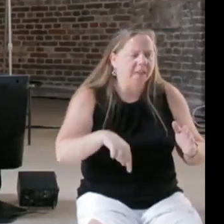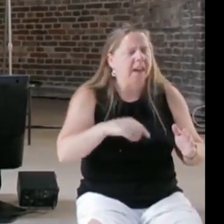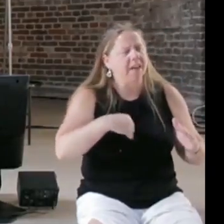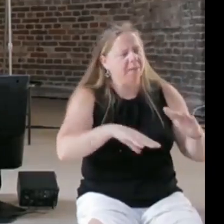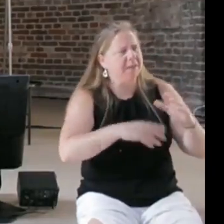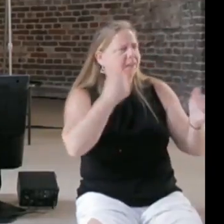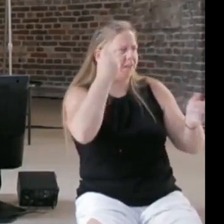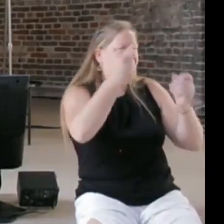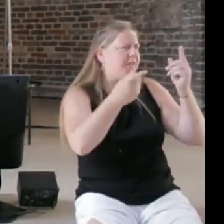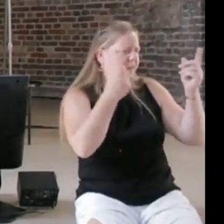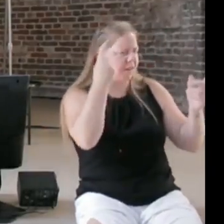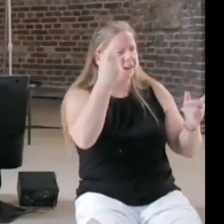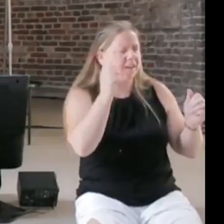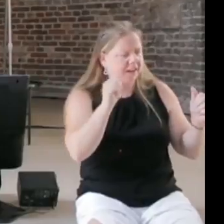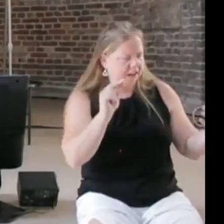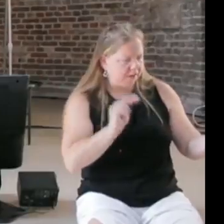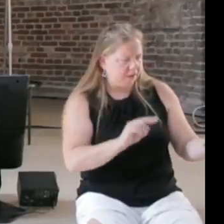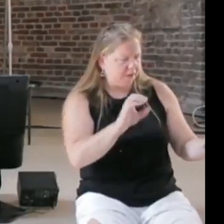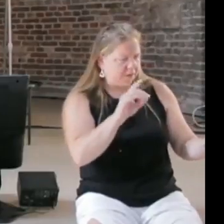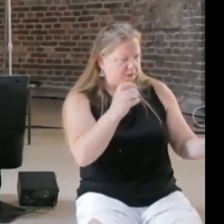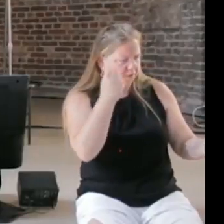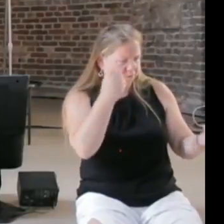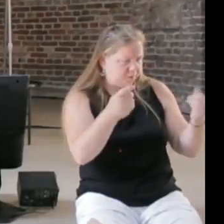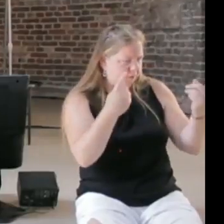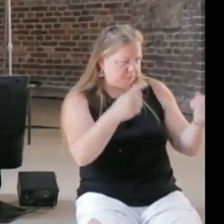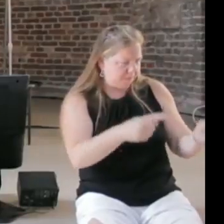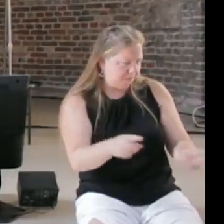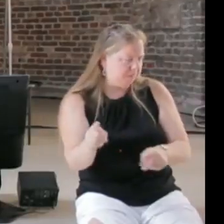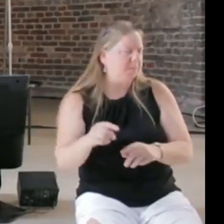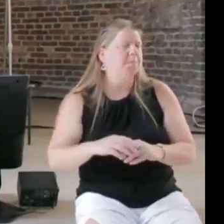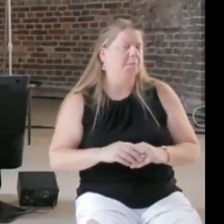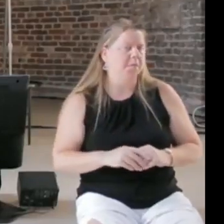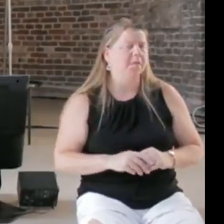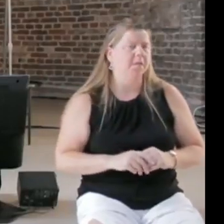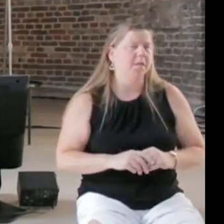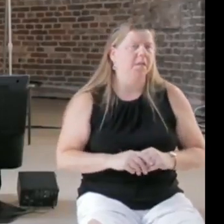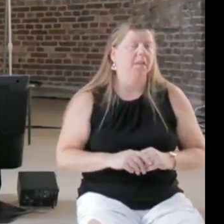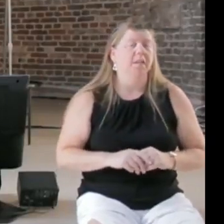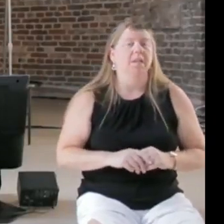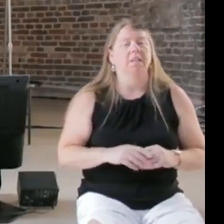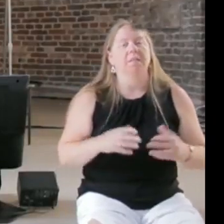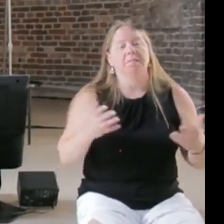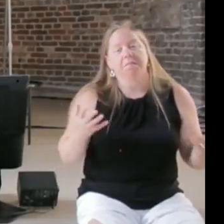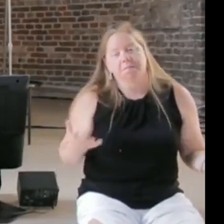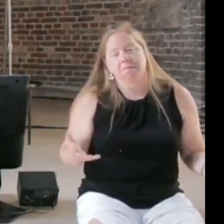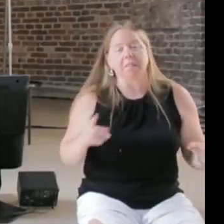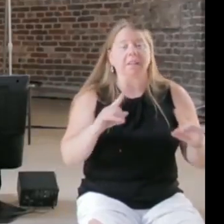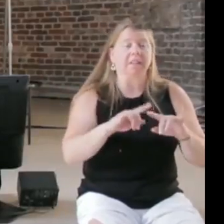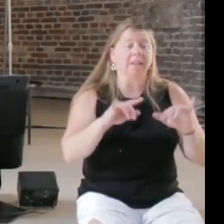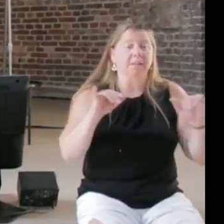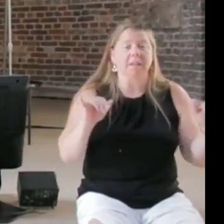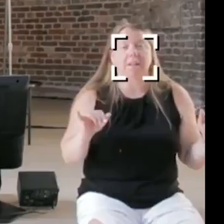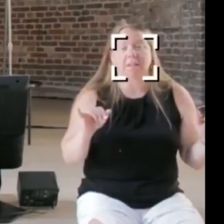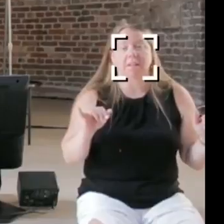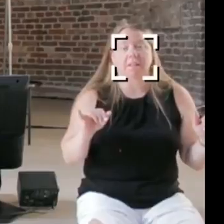can look at the code and understand something, but there's also this broader layer of the